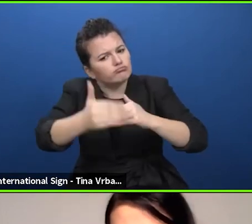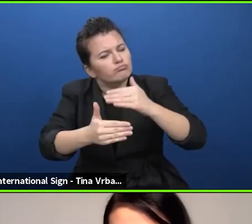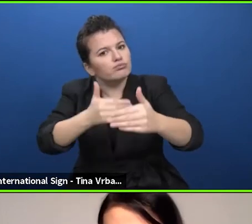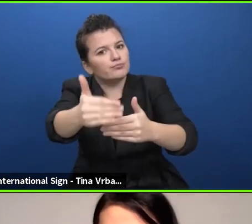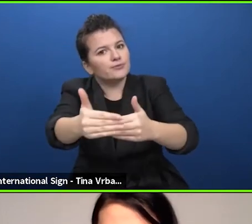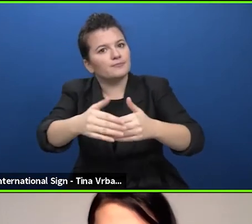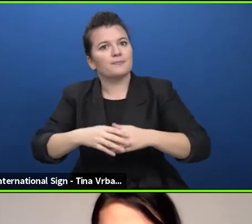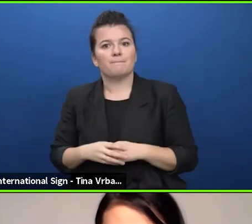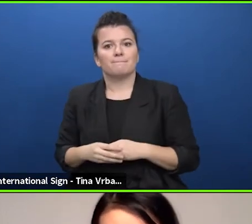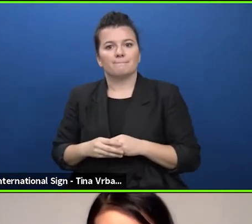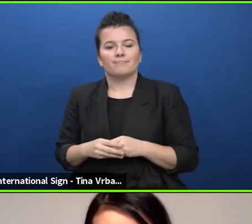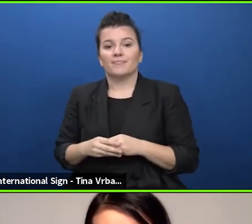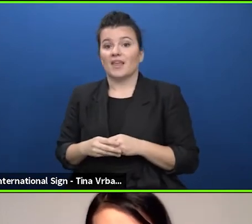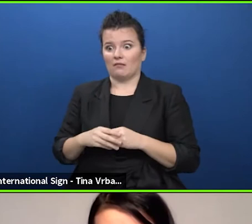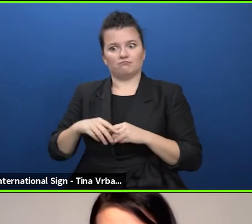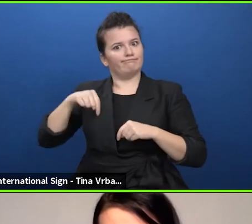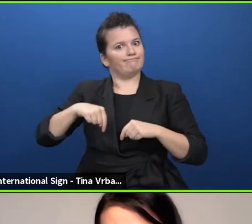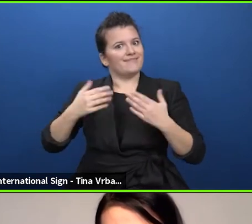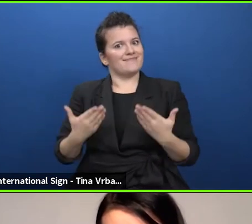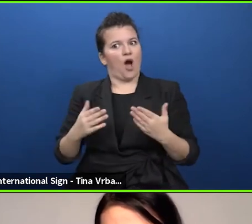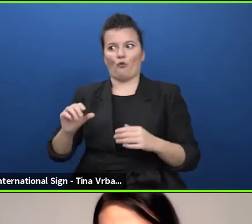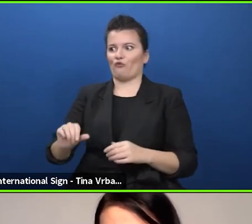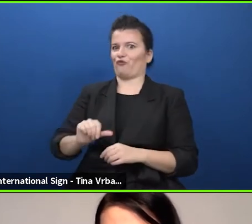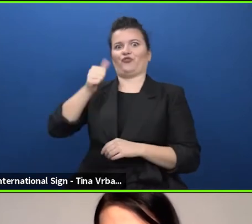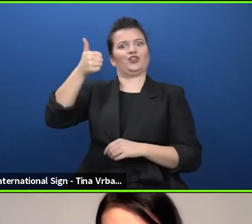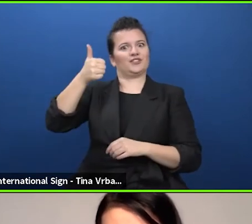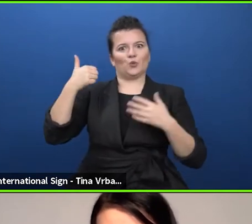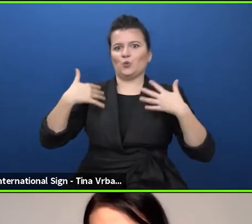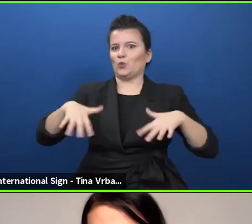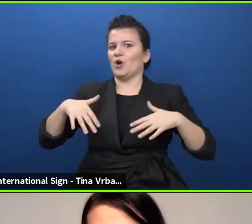the European Theatre Forum, it's basically the first official step